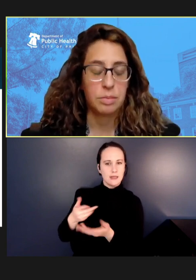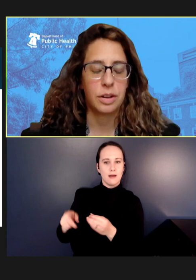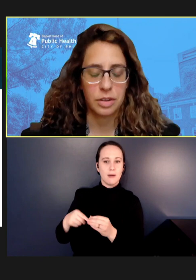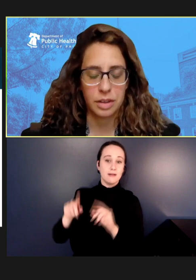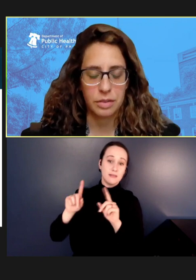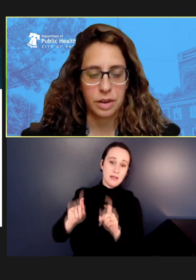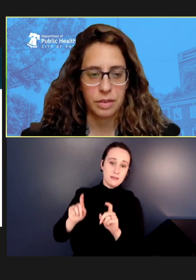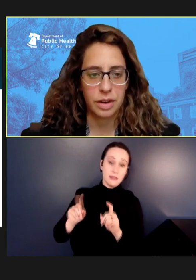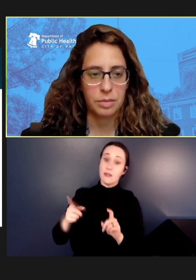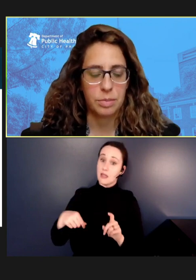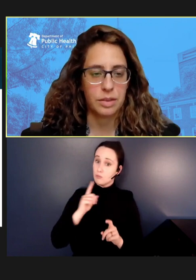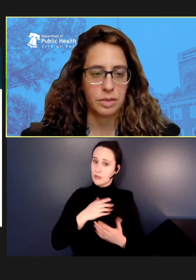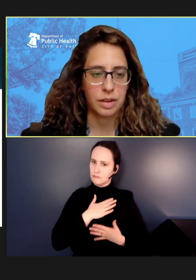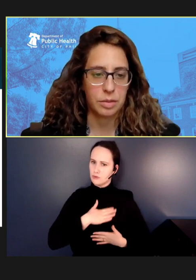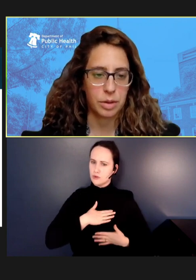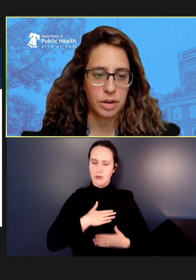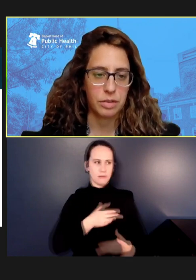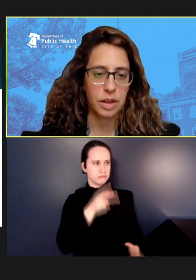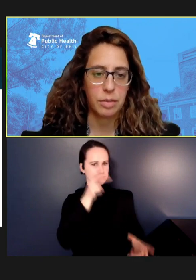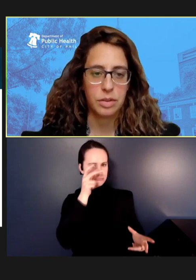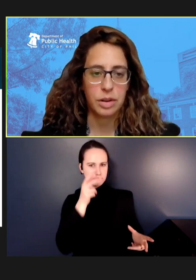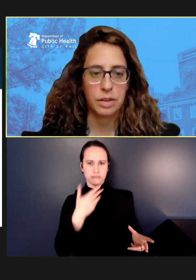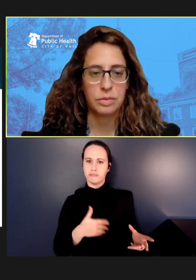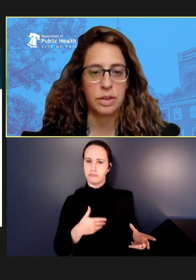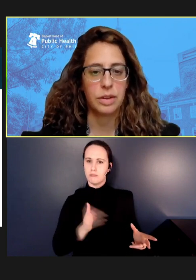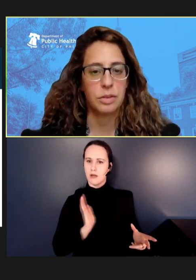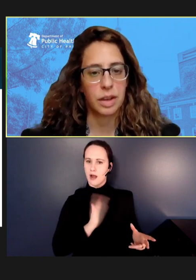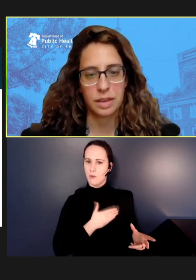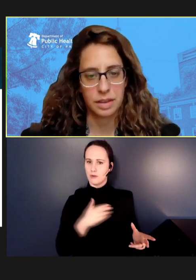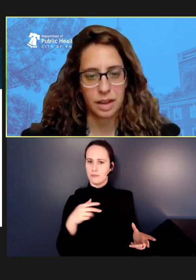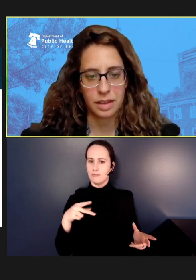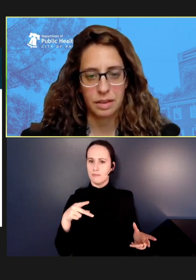appreciative of our Pennsylvania Bureau of Laboratories for their weekend and holiday